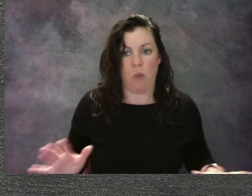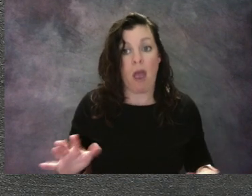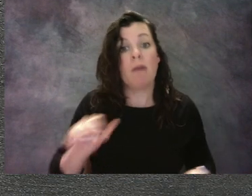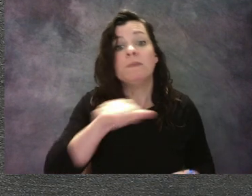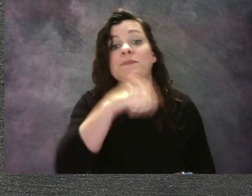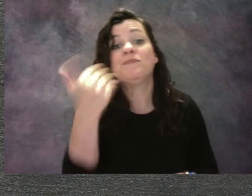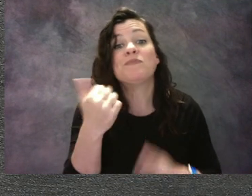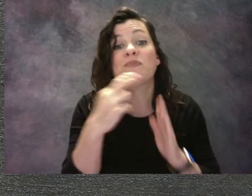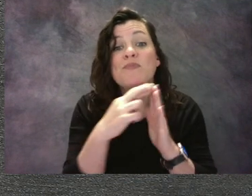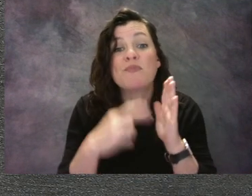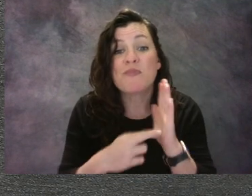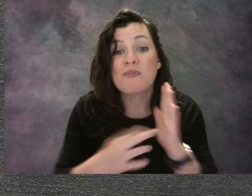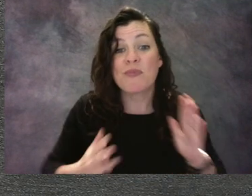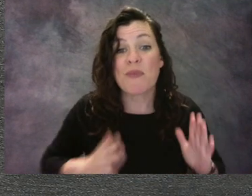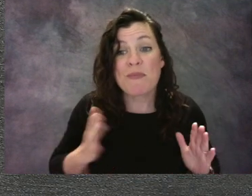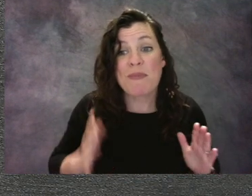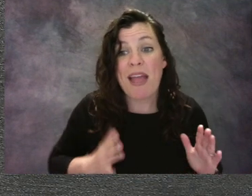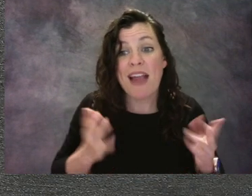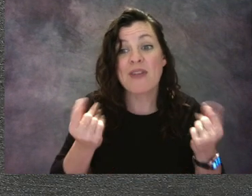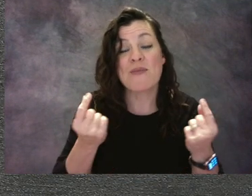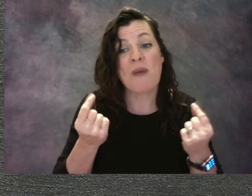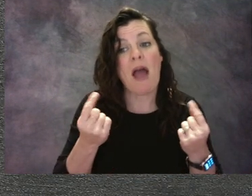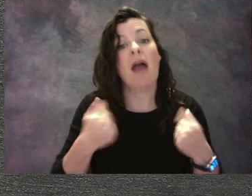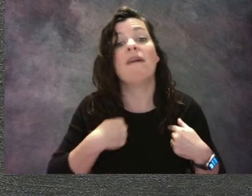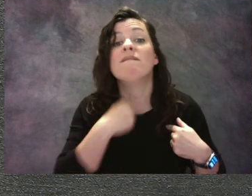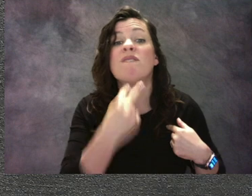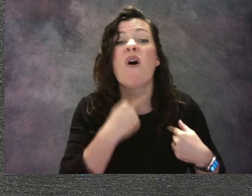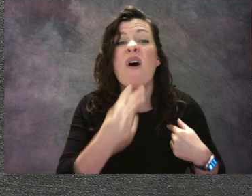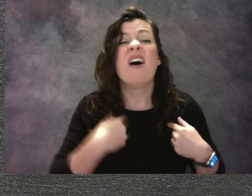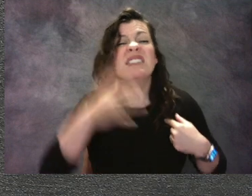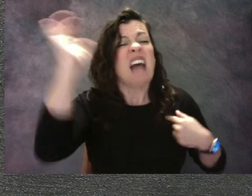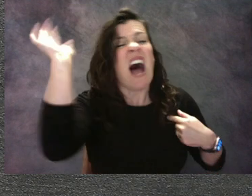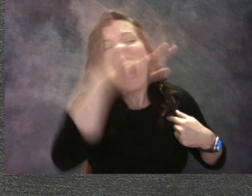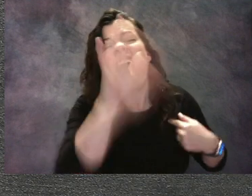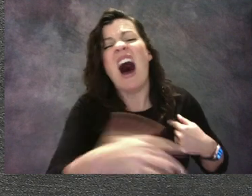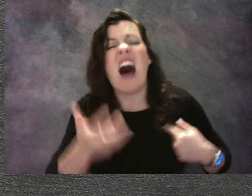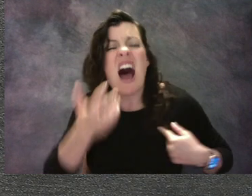is to use inside voices. Now when you're outside at the playground,